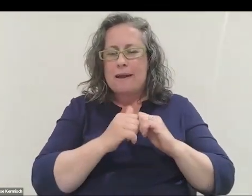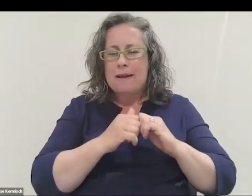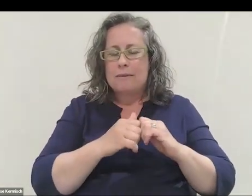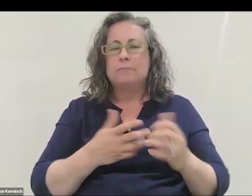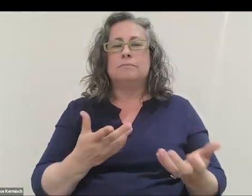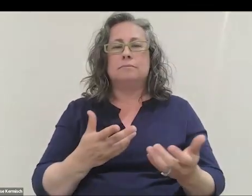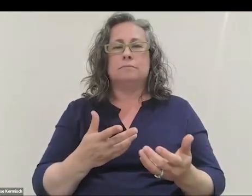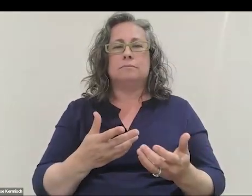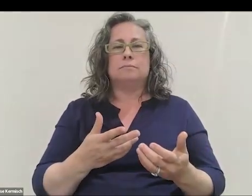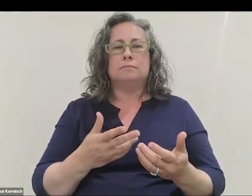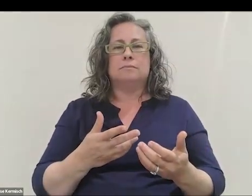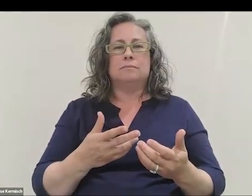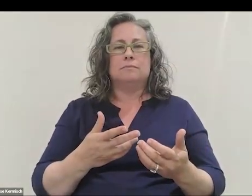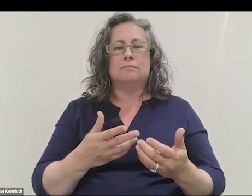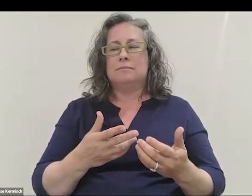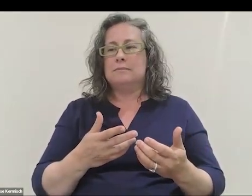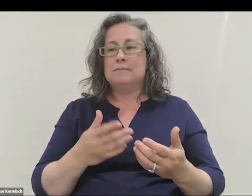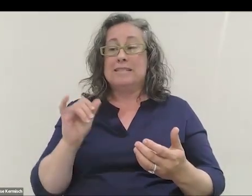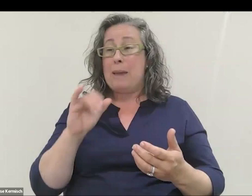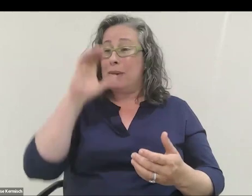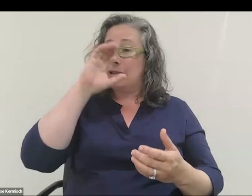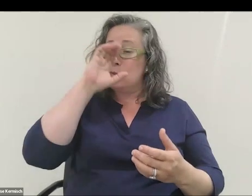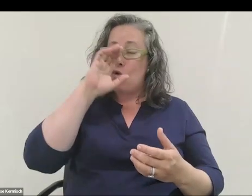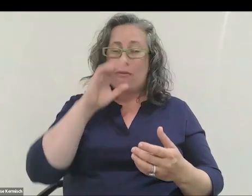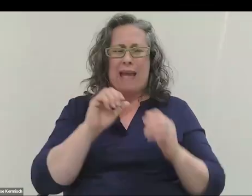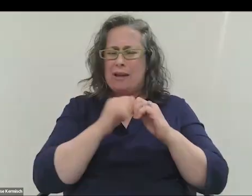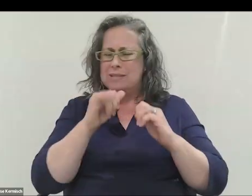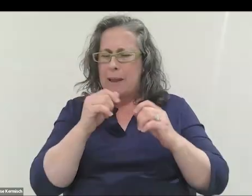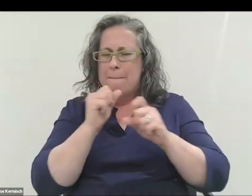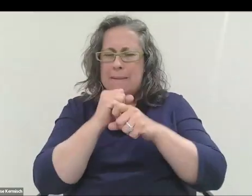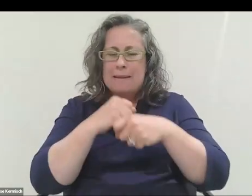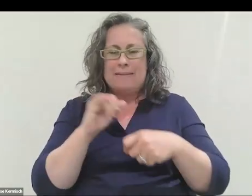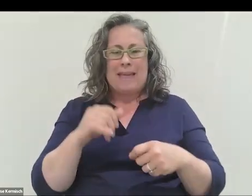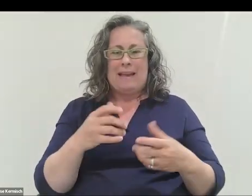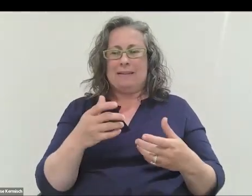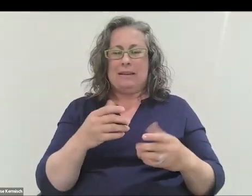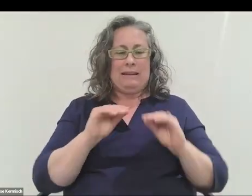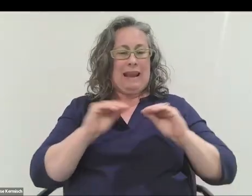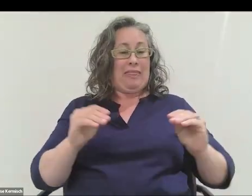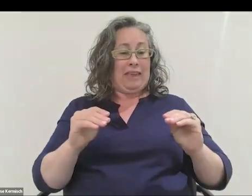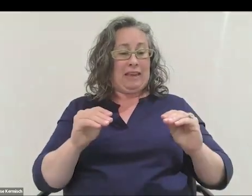so just exploring how was it made? I think the act of creation is magical, right? You take nothing and you make a melody,